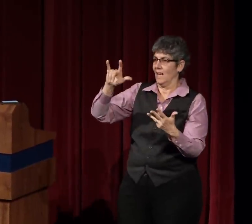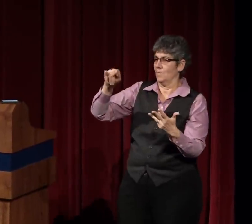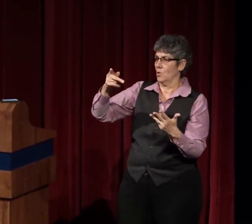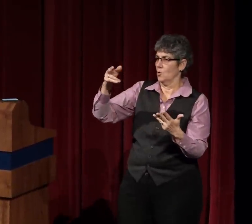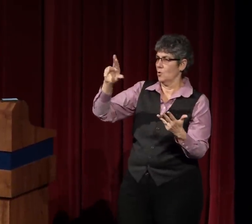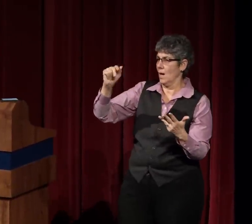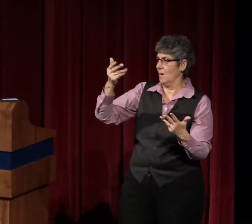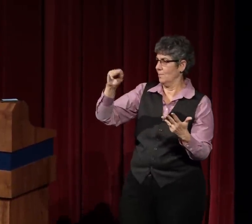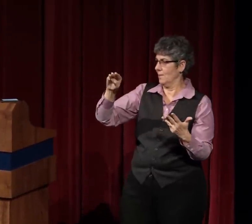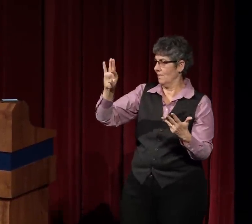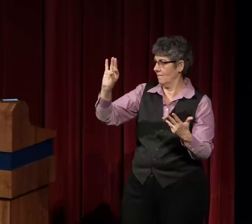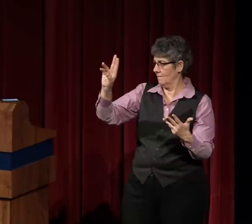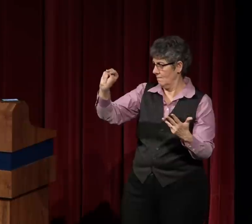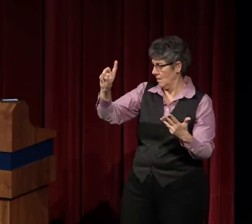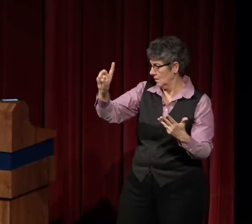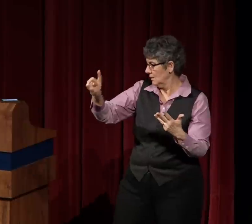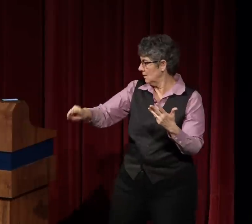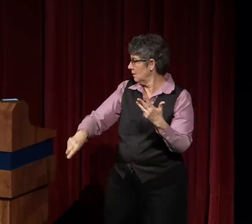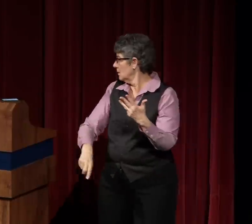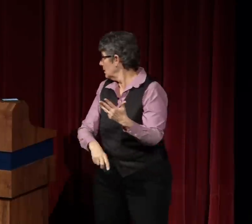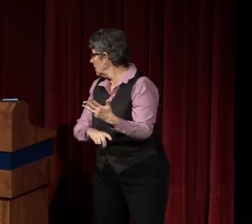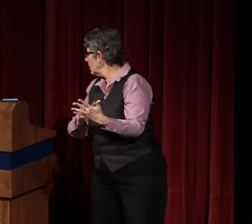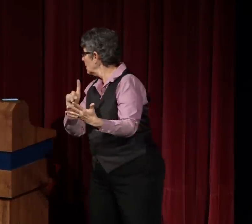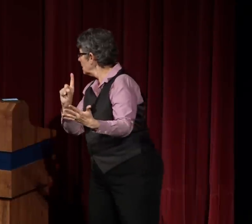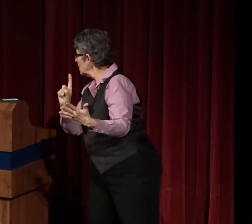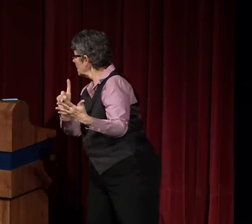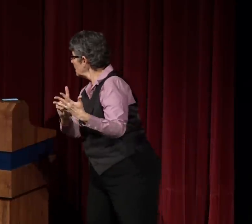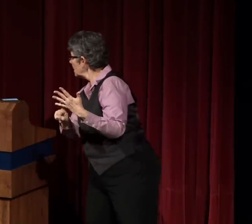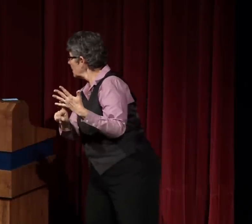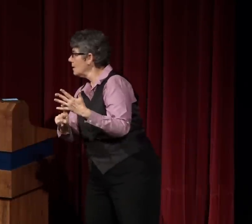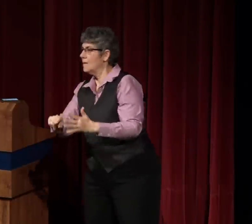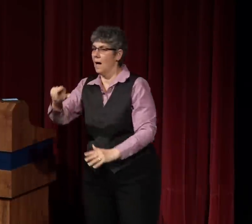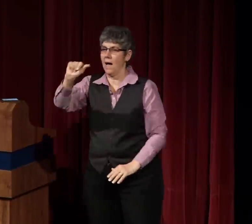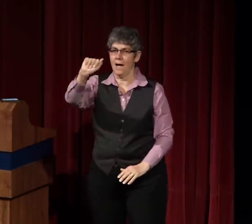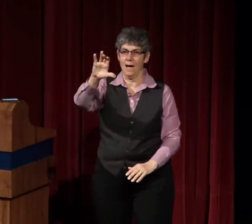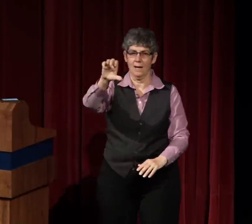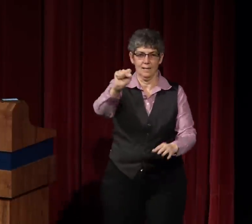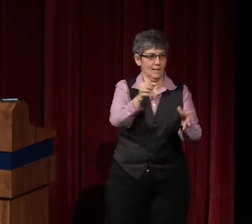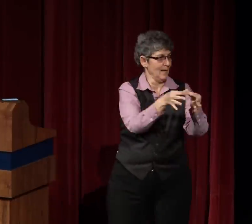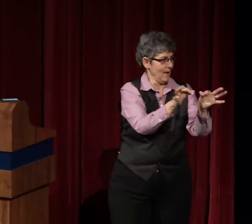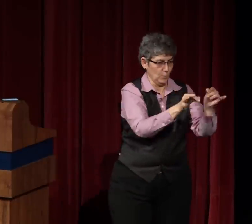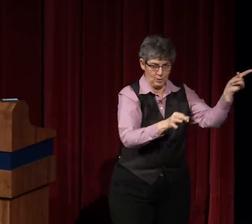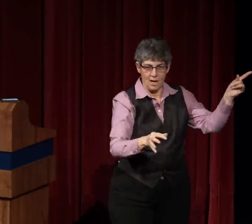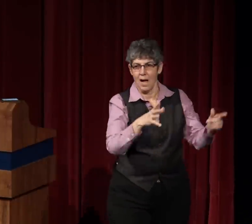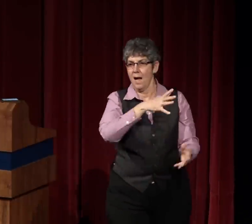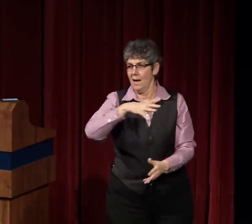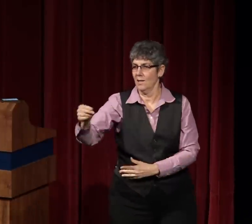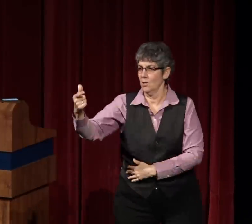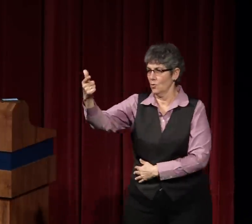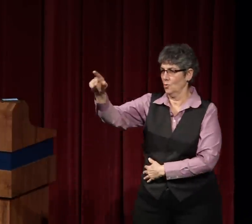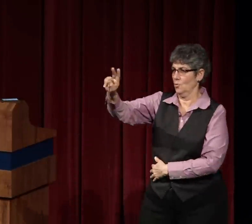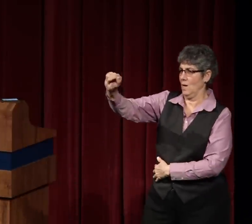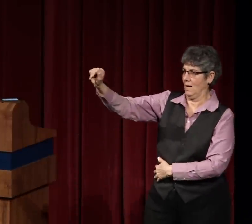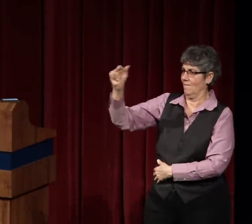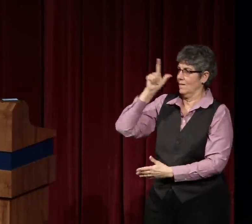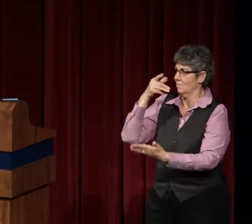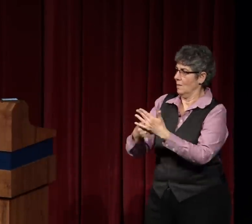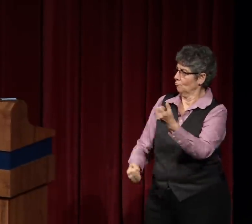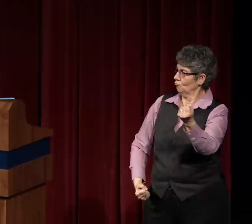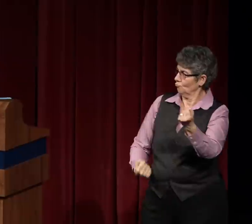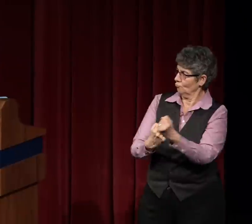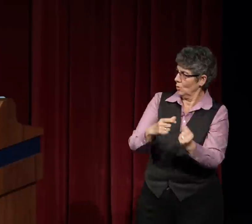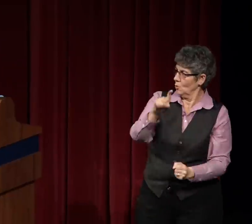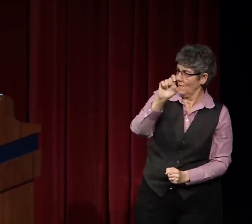Philip Graham Fund, and Access Captioning